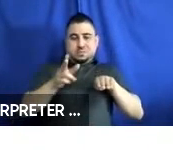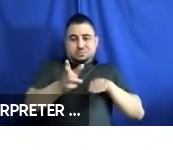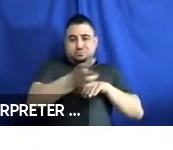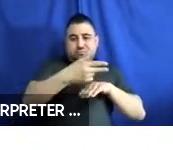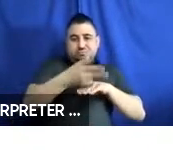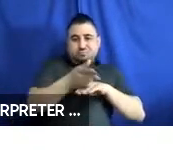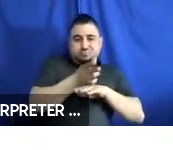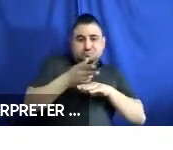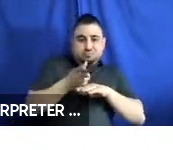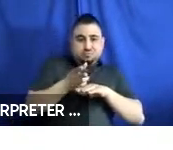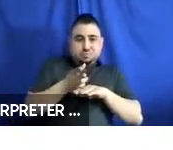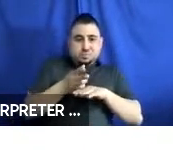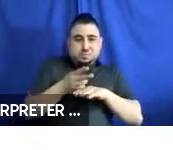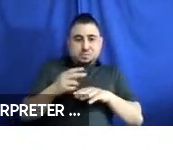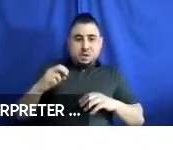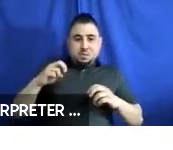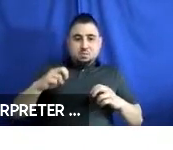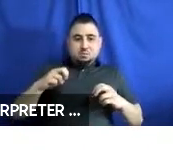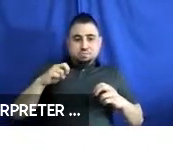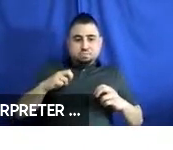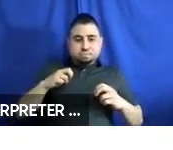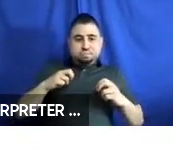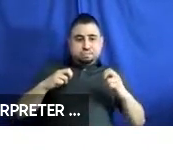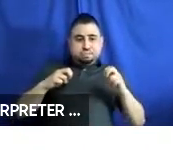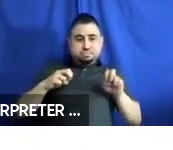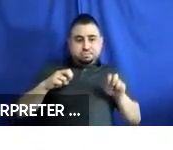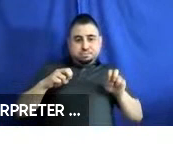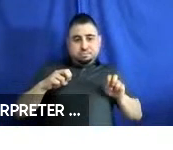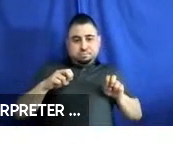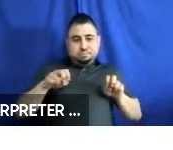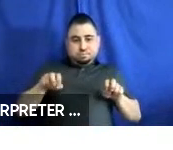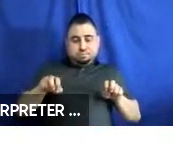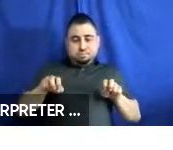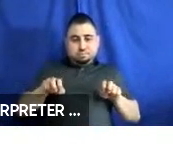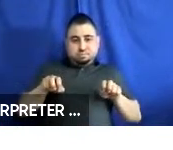and forward-facing seats throughout the remainder of the bus interior. So, this layout is very